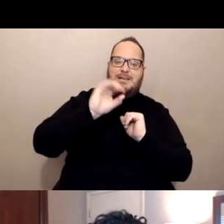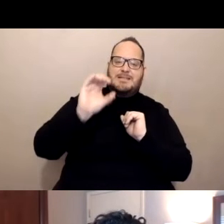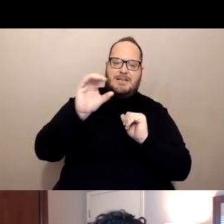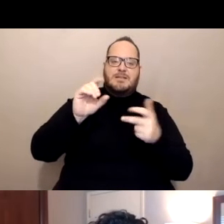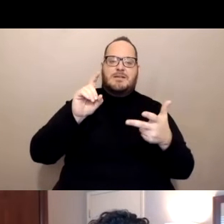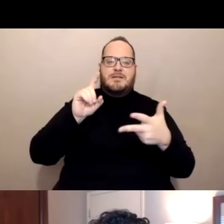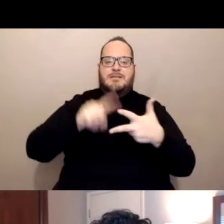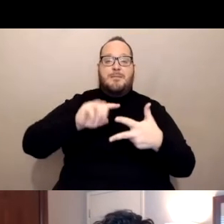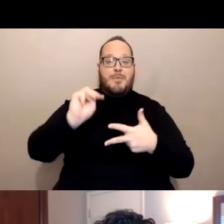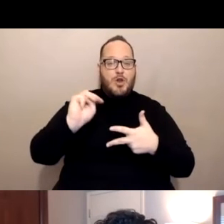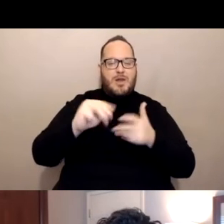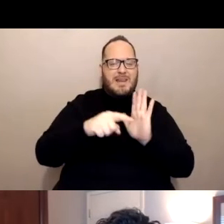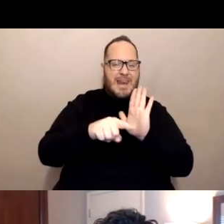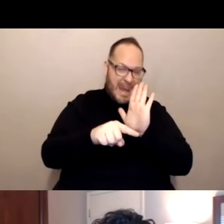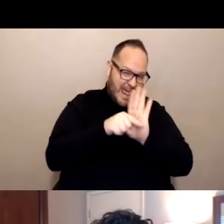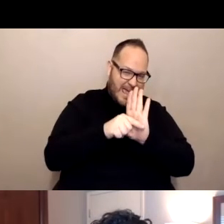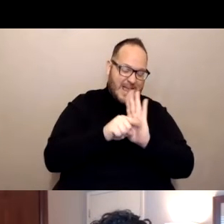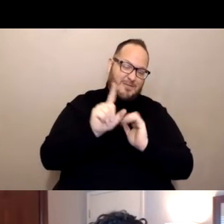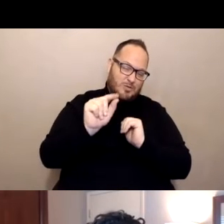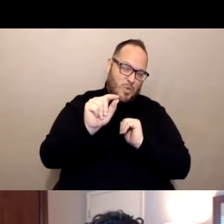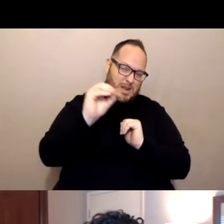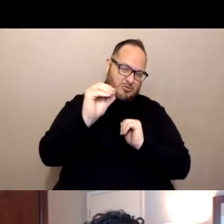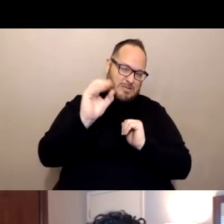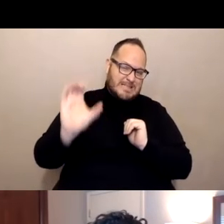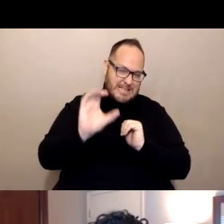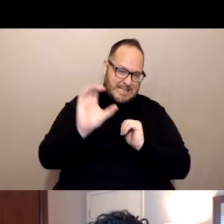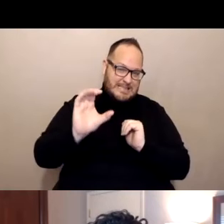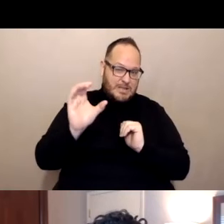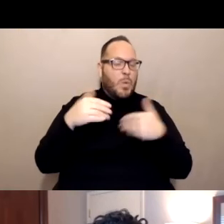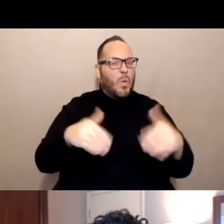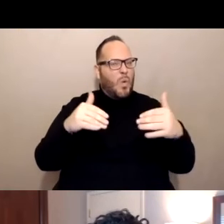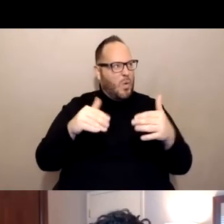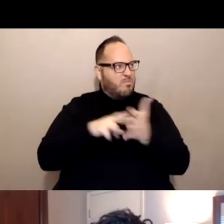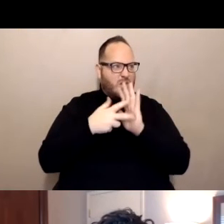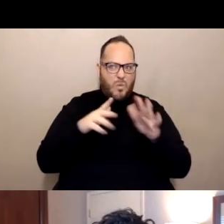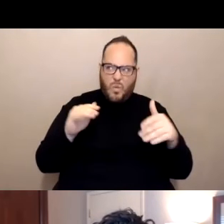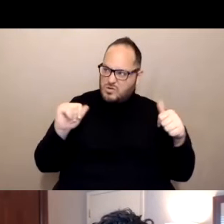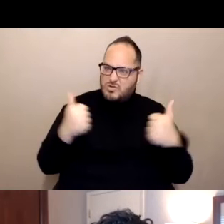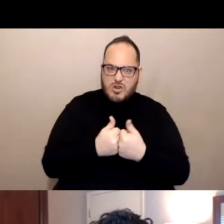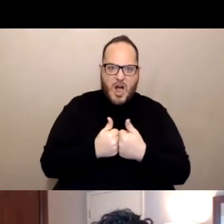So that has been a challenge obviously for all kinds of professionals involved